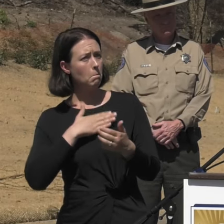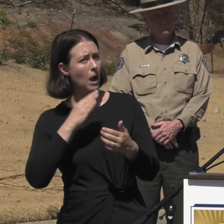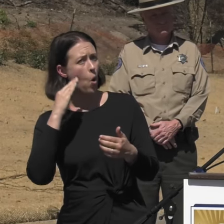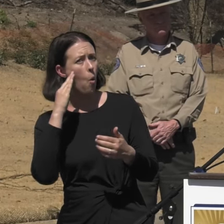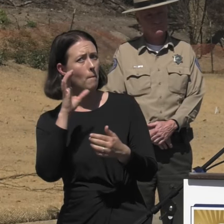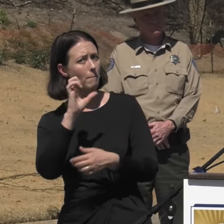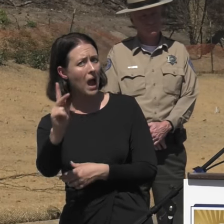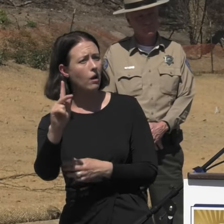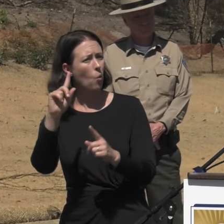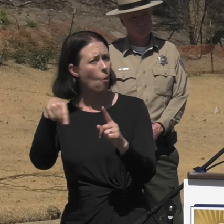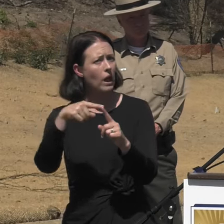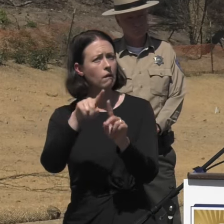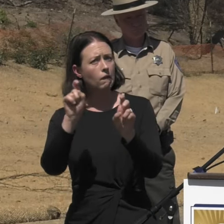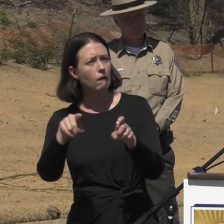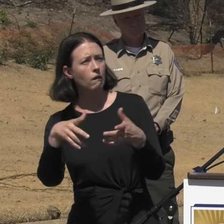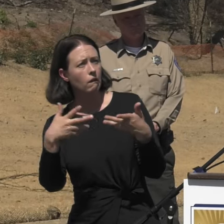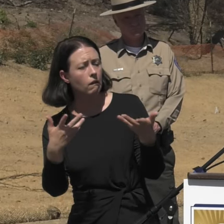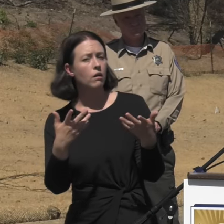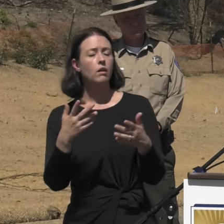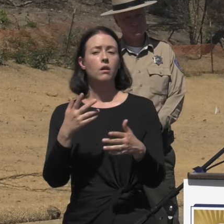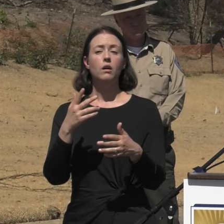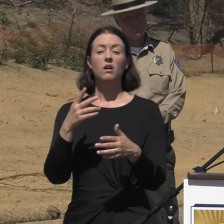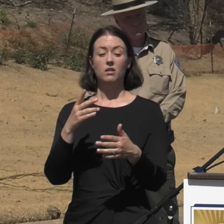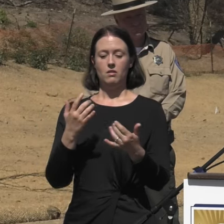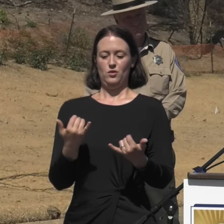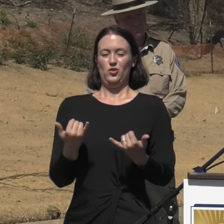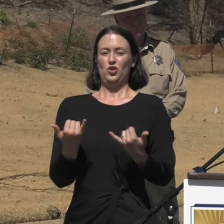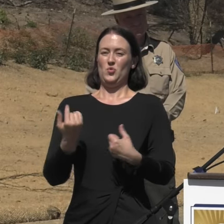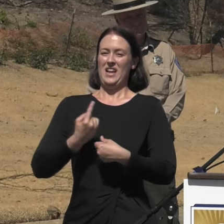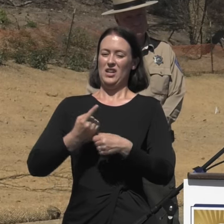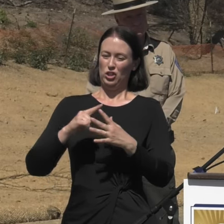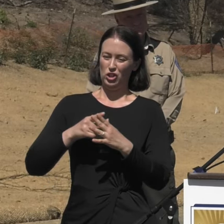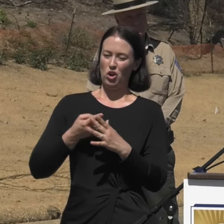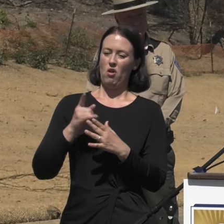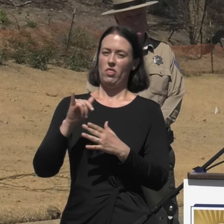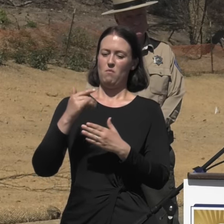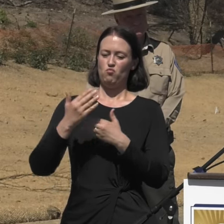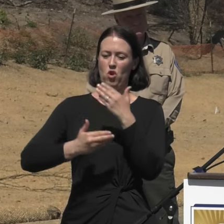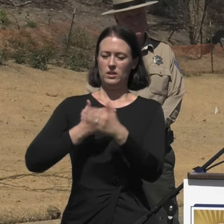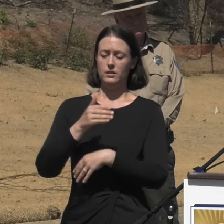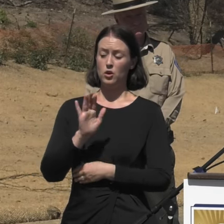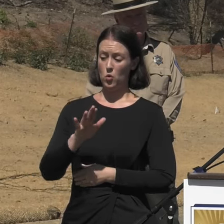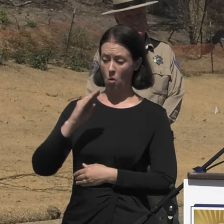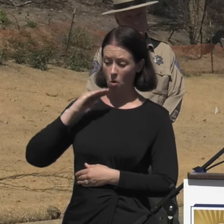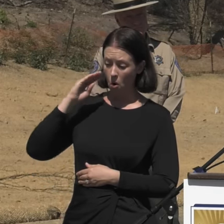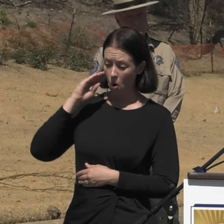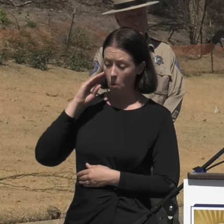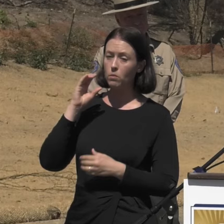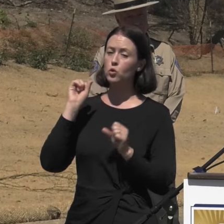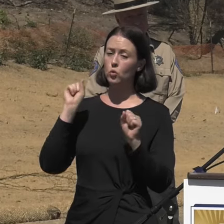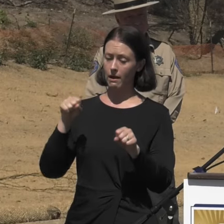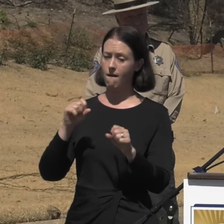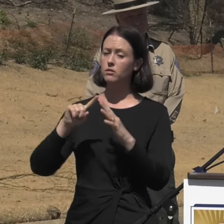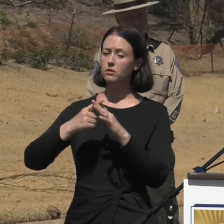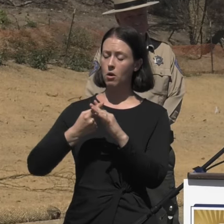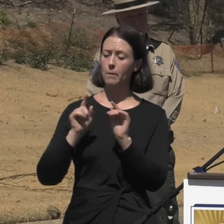and back to rebuilding their homes. And today marks that day that we're able to tell them, your homestead is safe to return to.